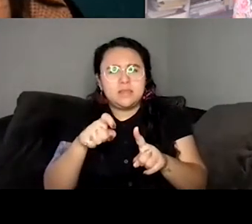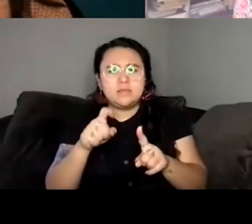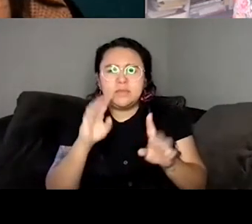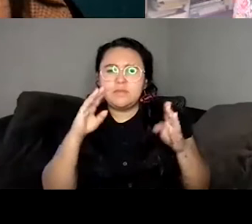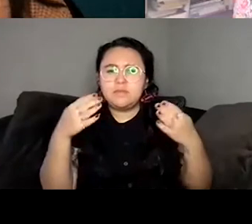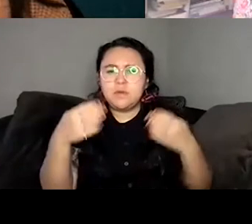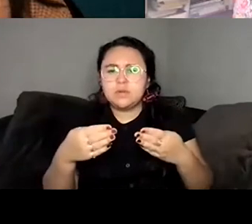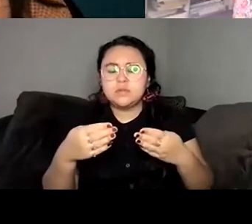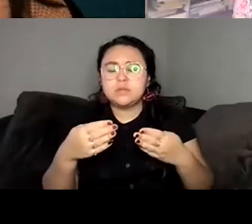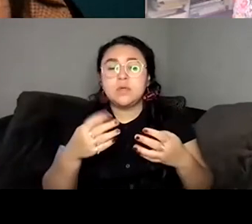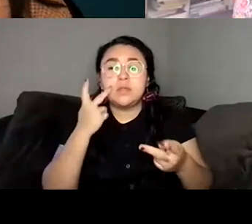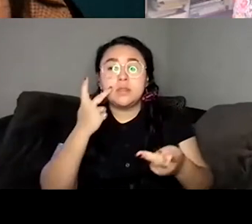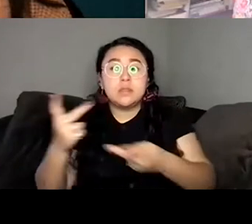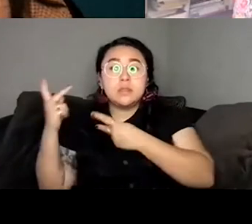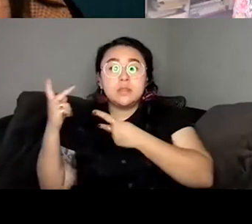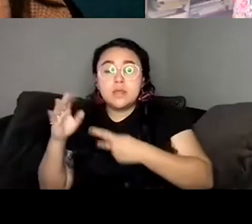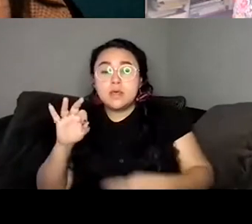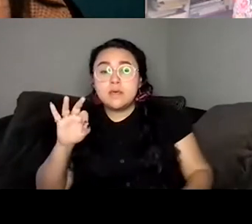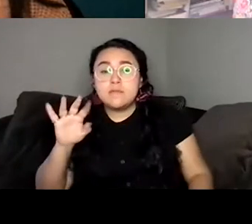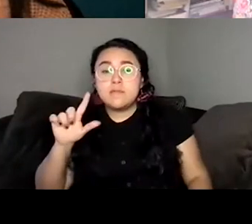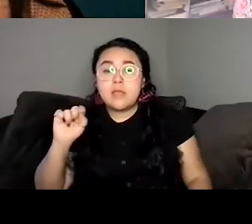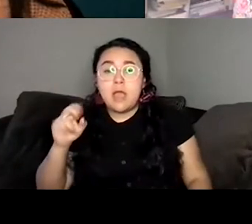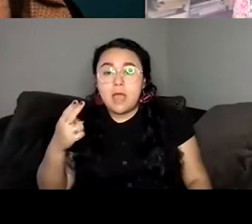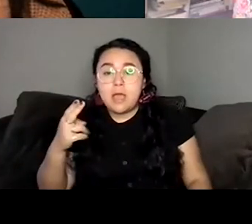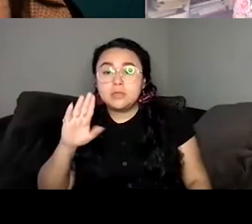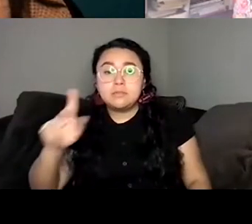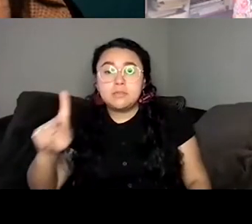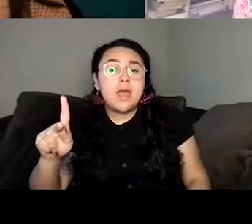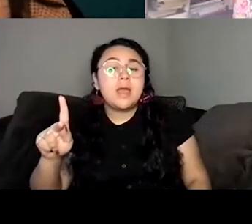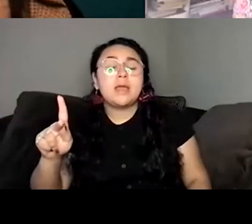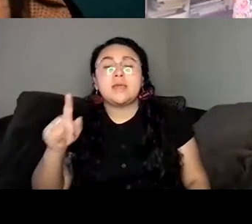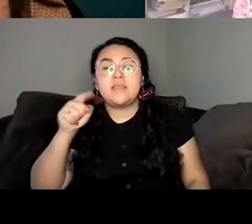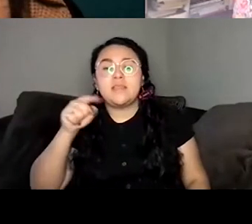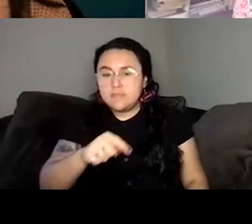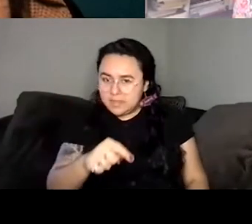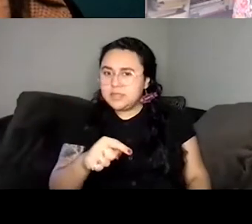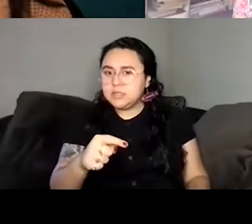trimmer. You know, a little shorter, more more lengthy, you know, than the present day